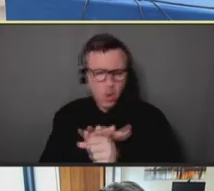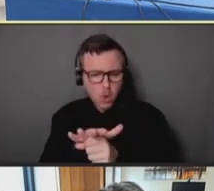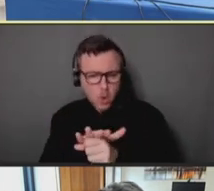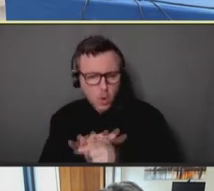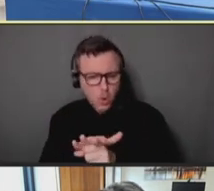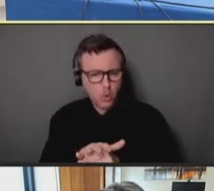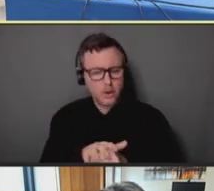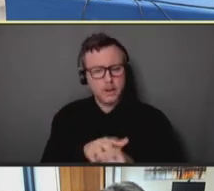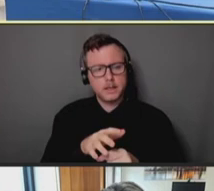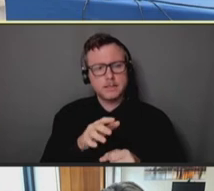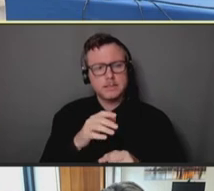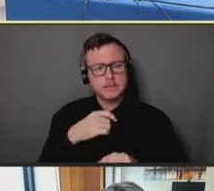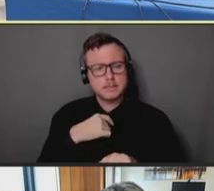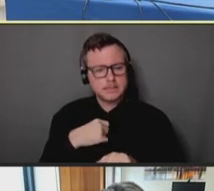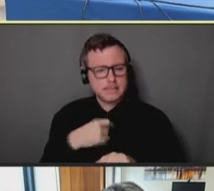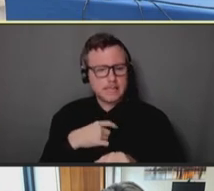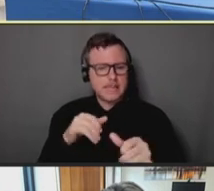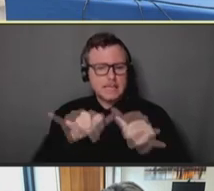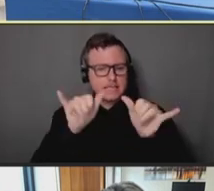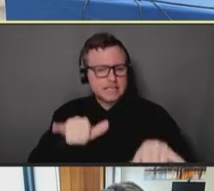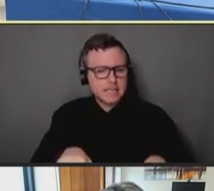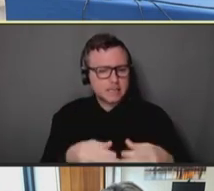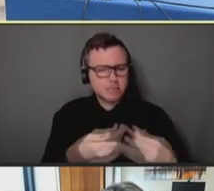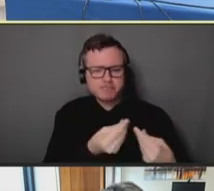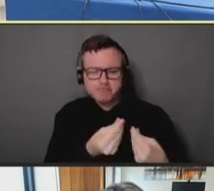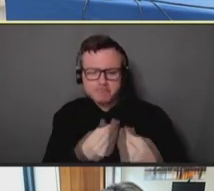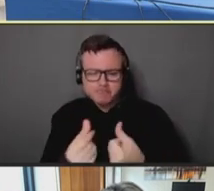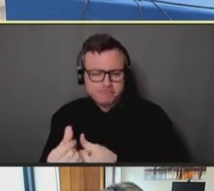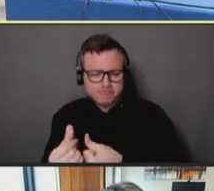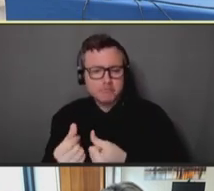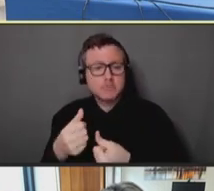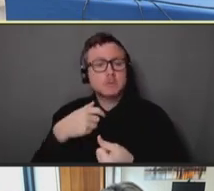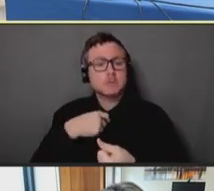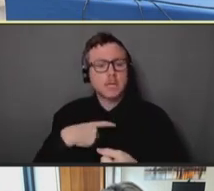well oiled systems being in place over the last few years, to order and distribute vaccines